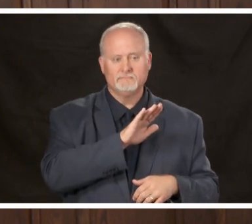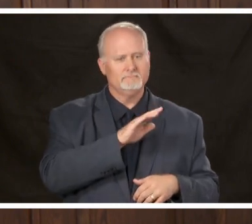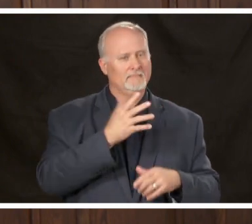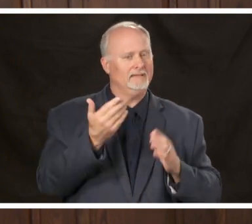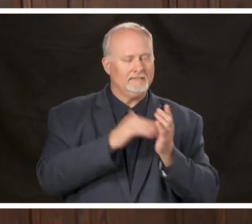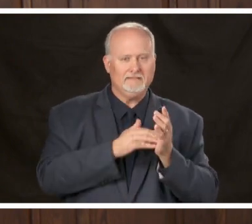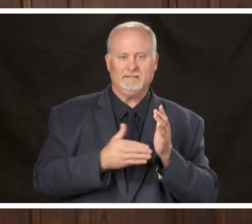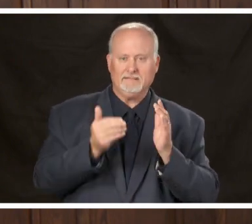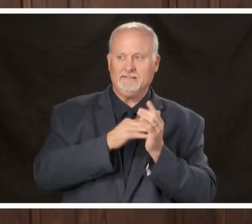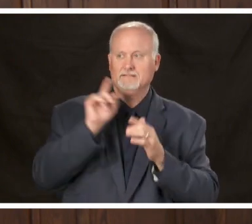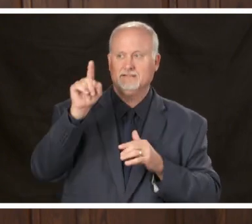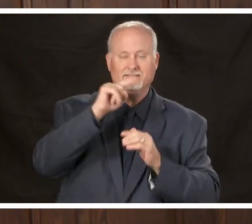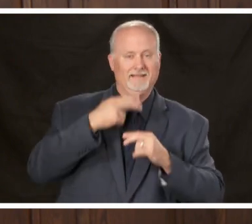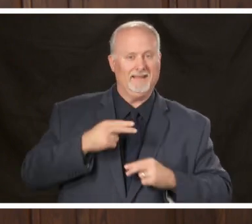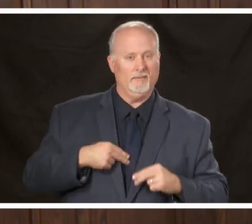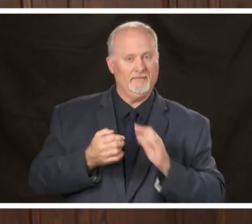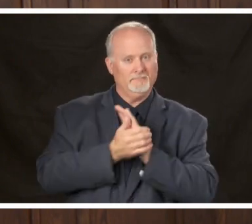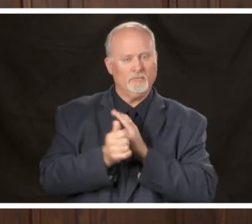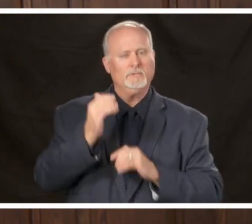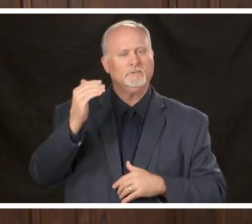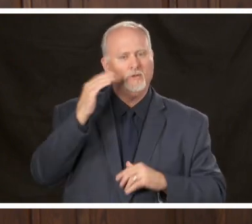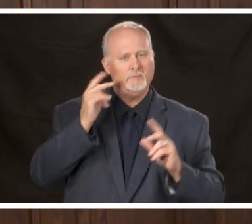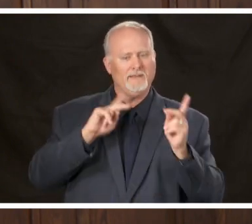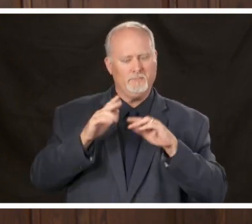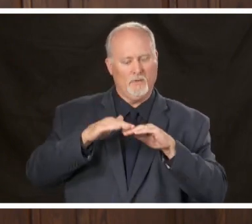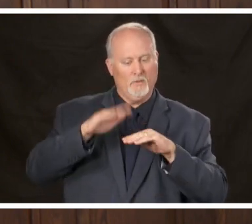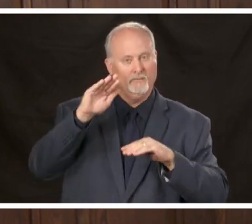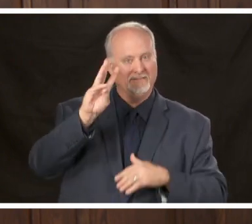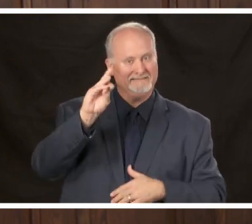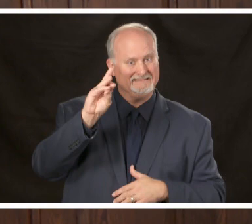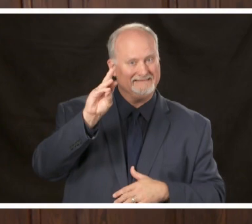over by all the health experts we know people over the age of 60 are heavily